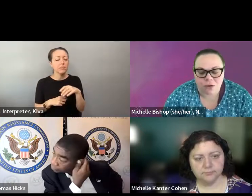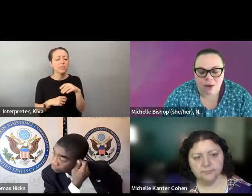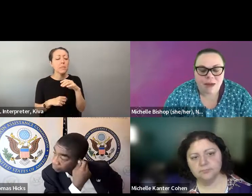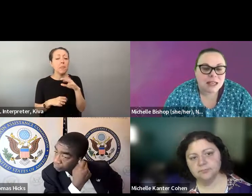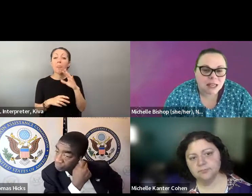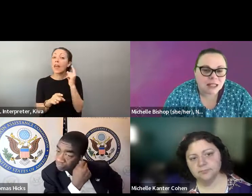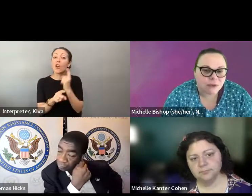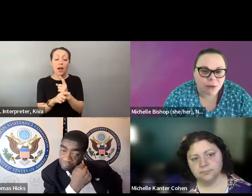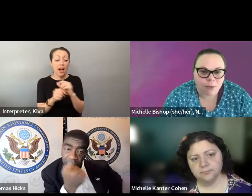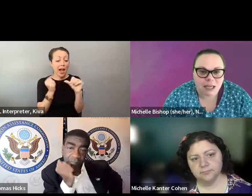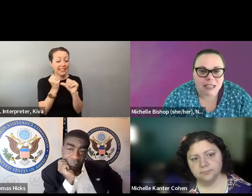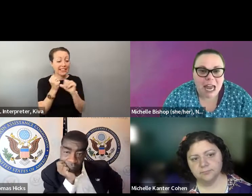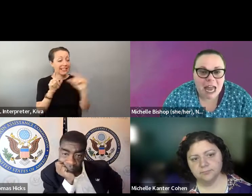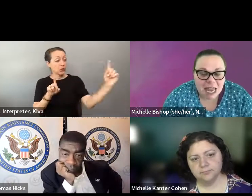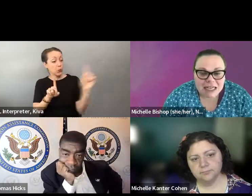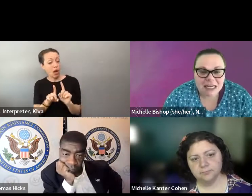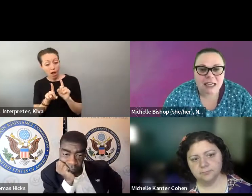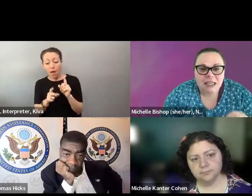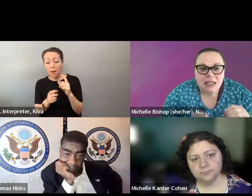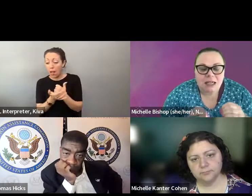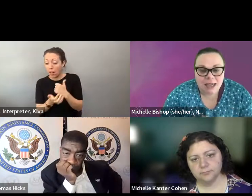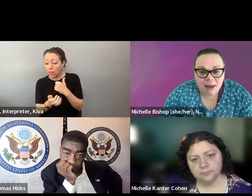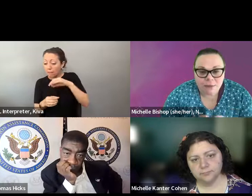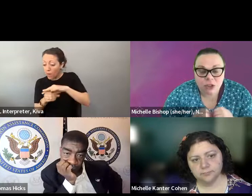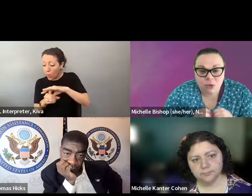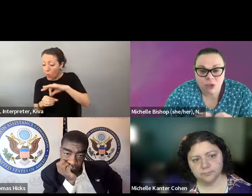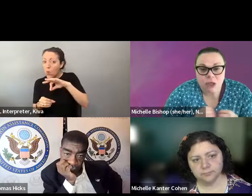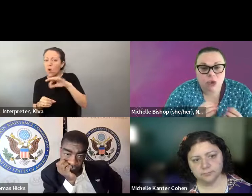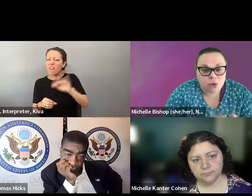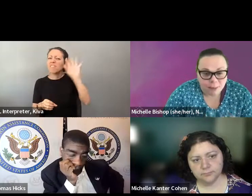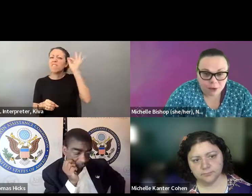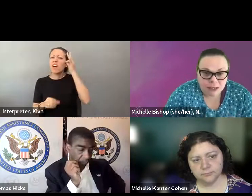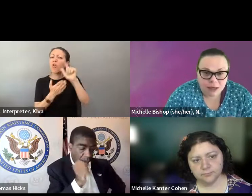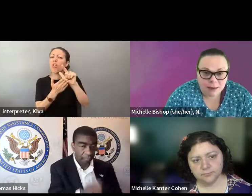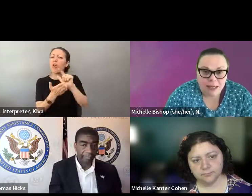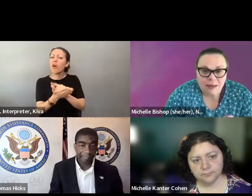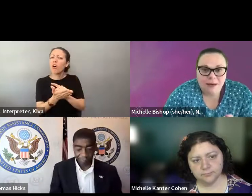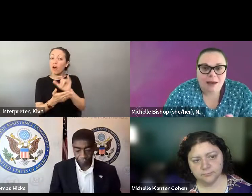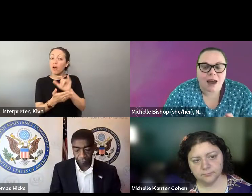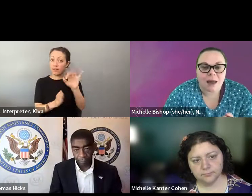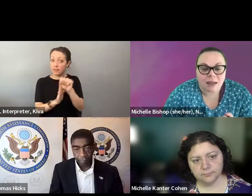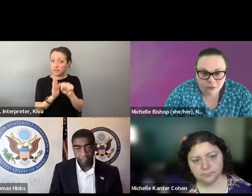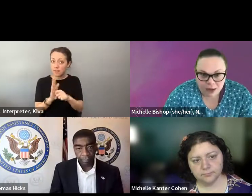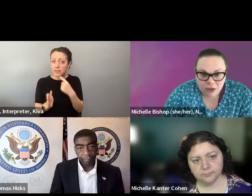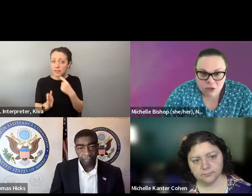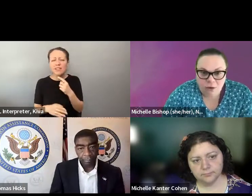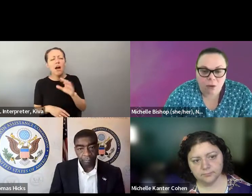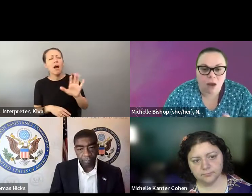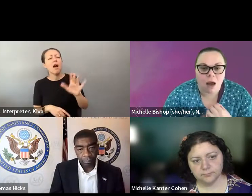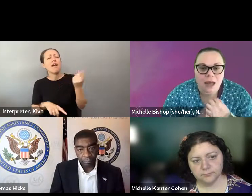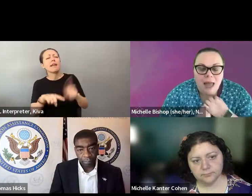about the right to voter assistance from anyone you desire, other than your employer or your union rep. That is federally protected. Any attempt to restrict who